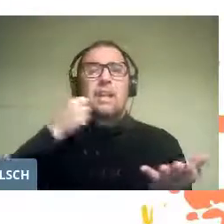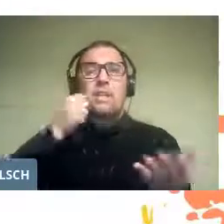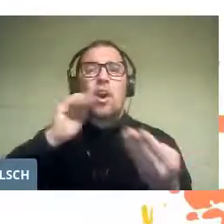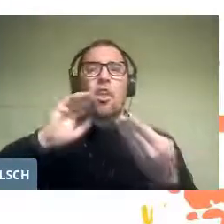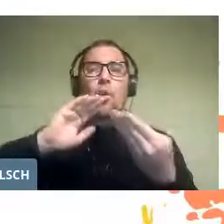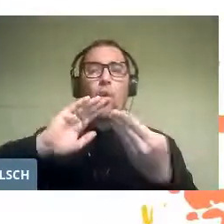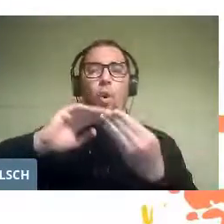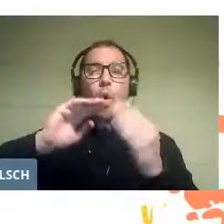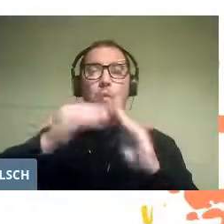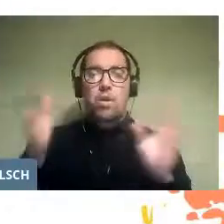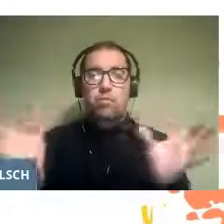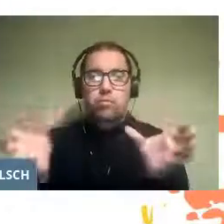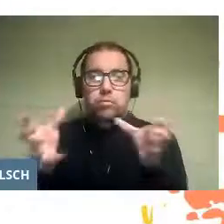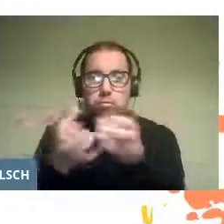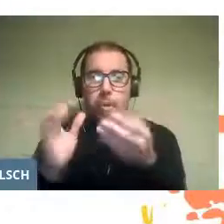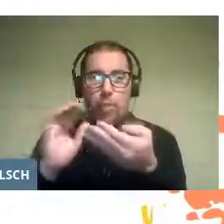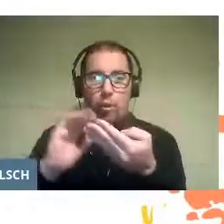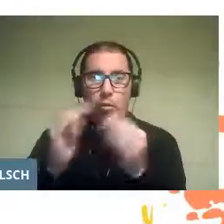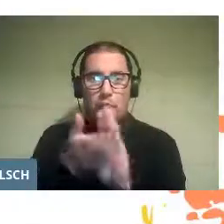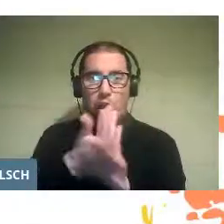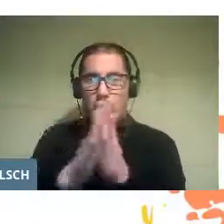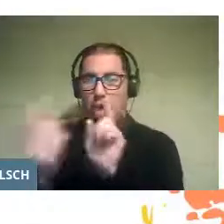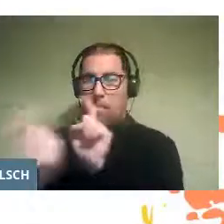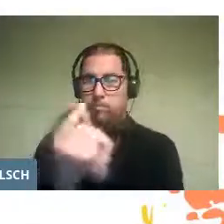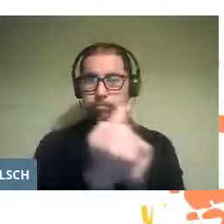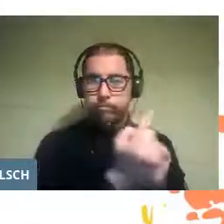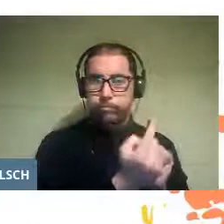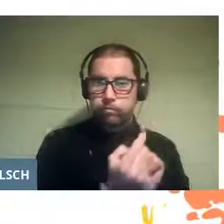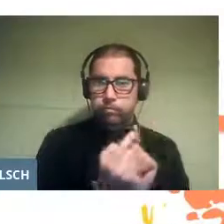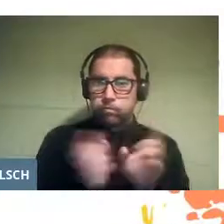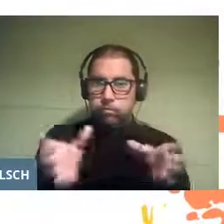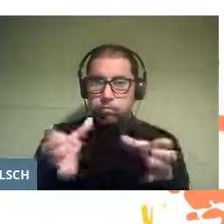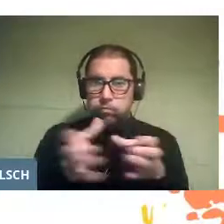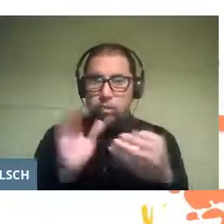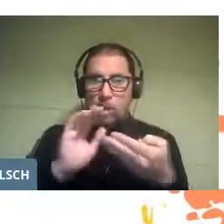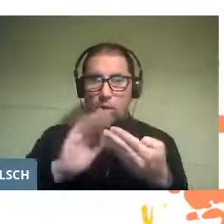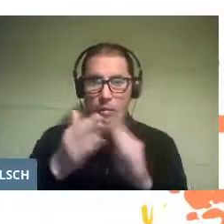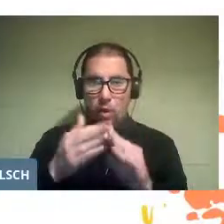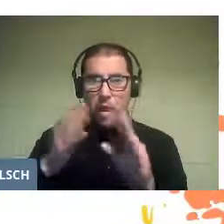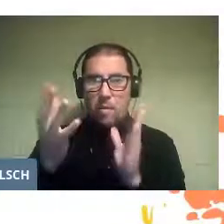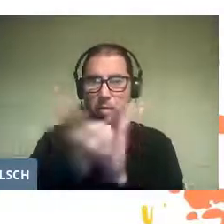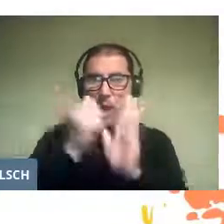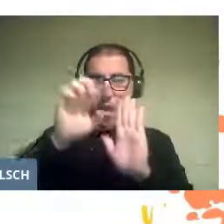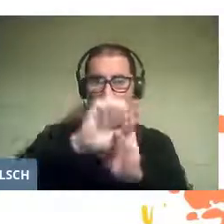They all participated in the realization of a shared project,